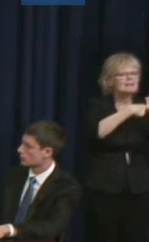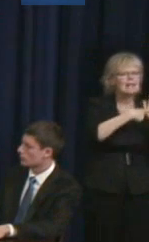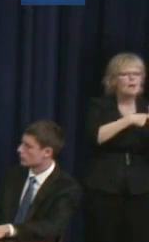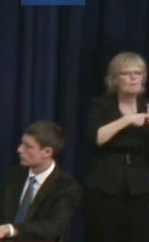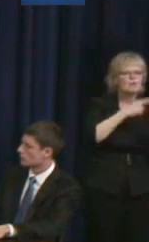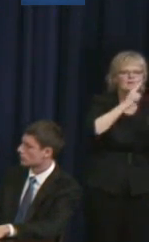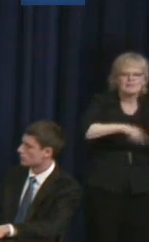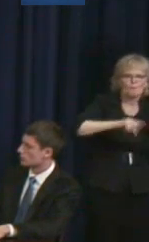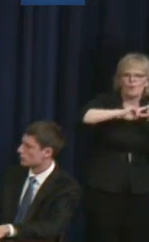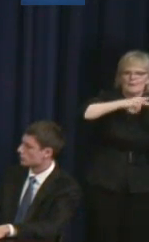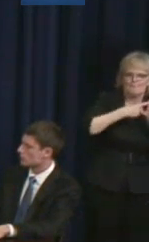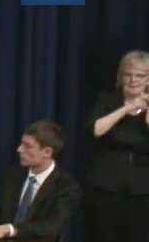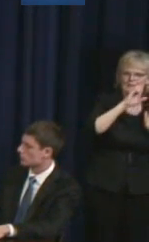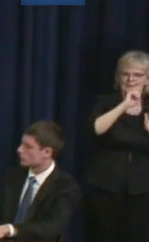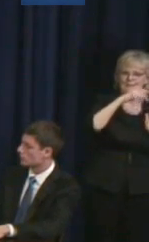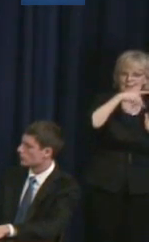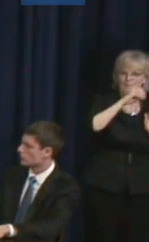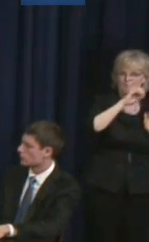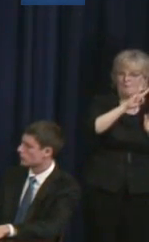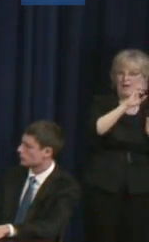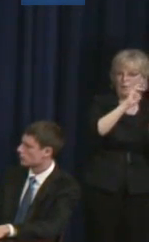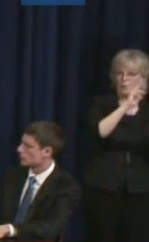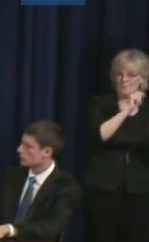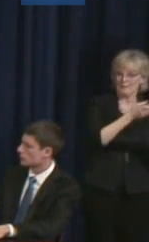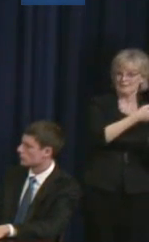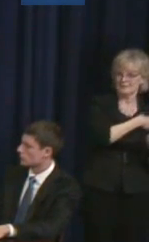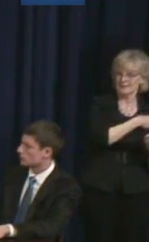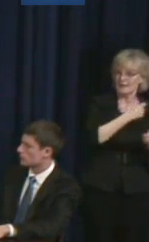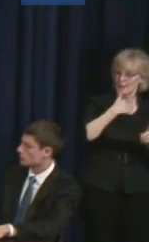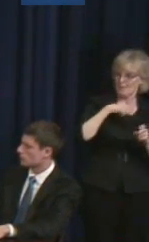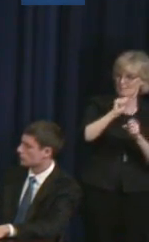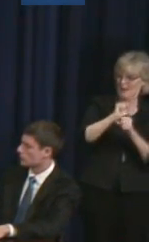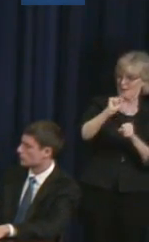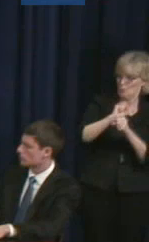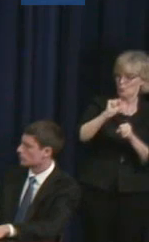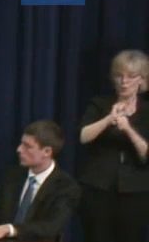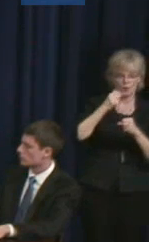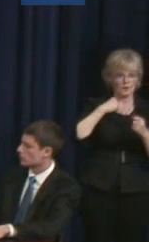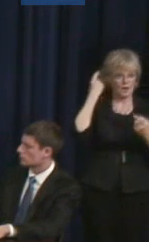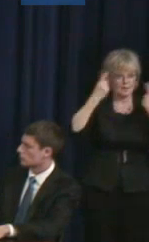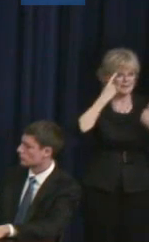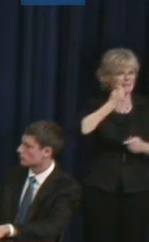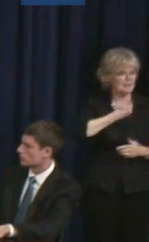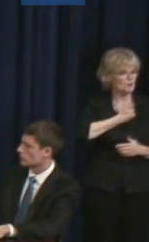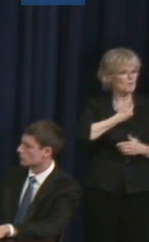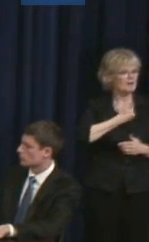because in my work, I definitely consider myself a mentee in the program.